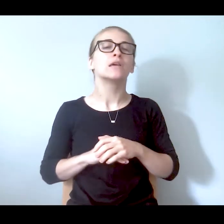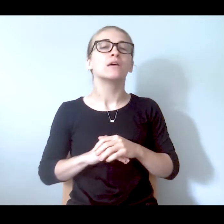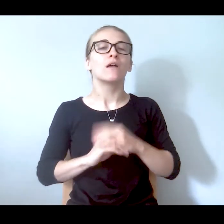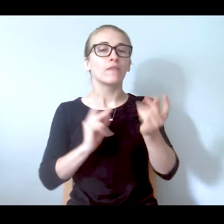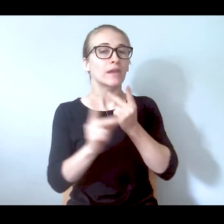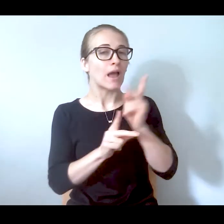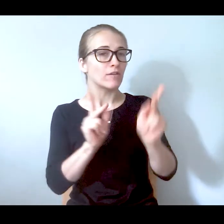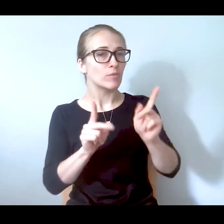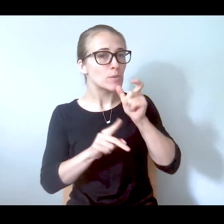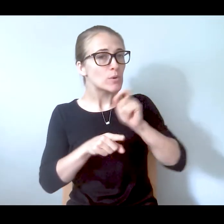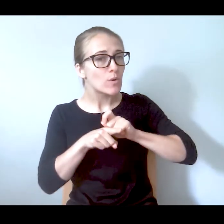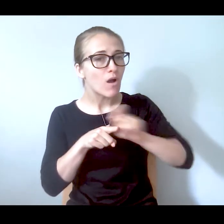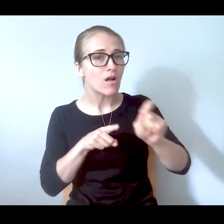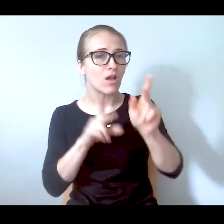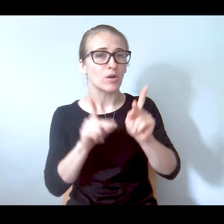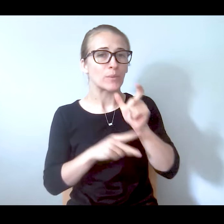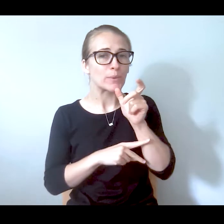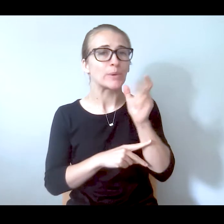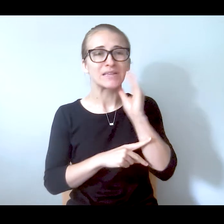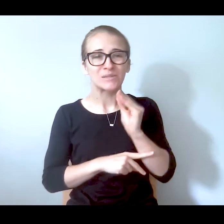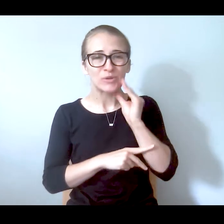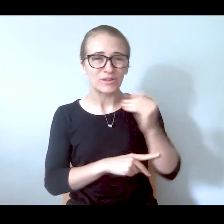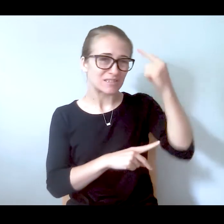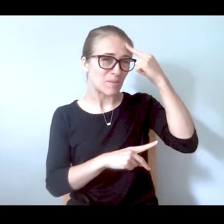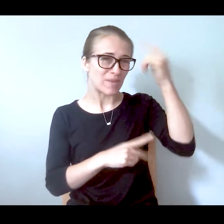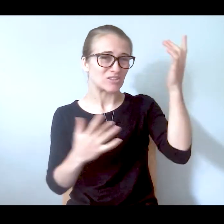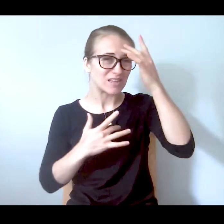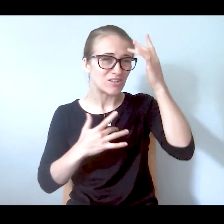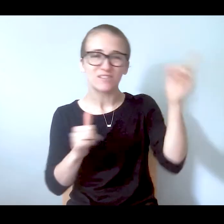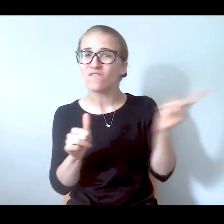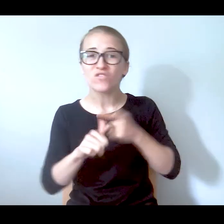touched by mental illness for the first time in their lives. So this pandemic, whether or not you